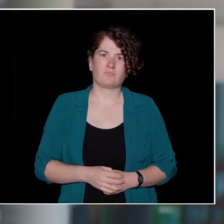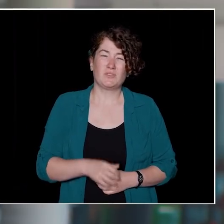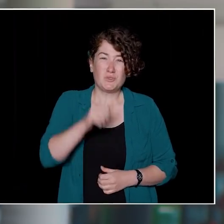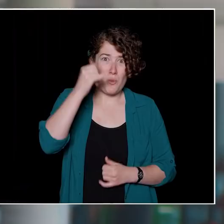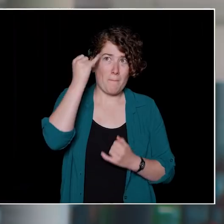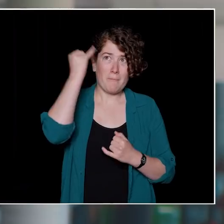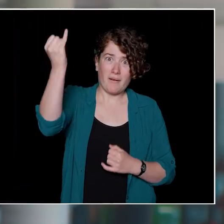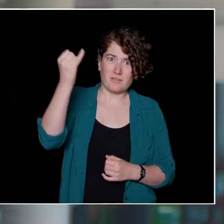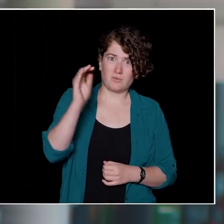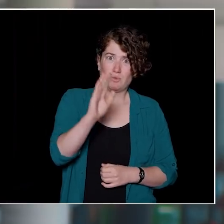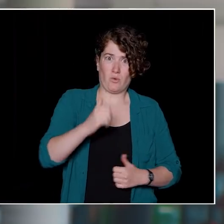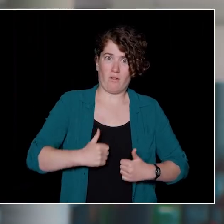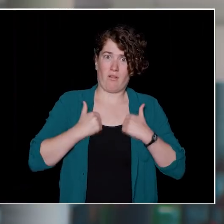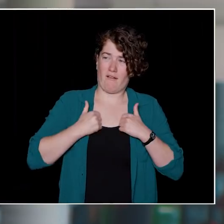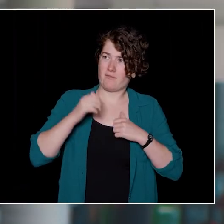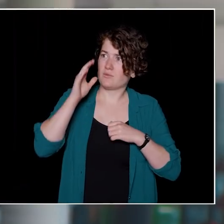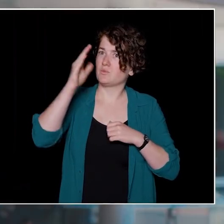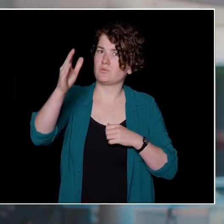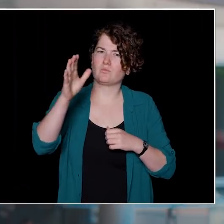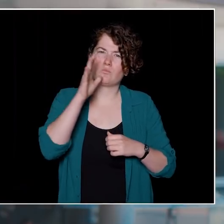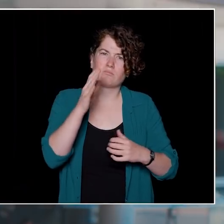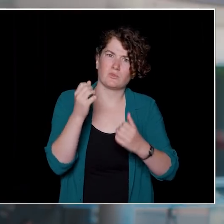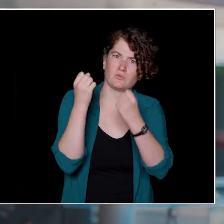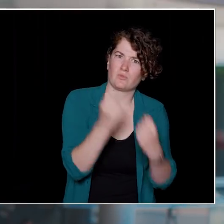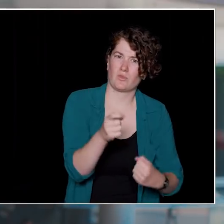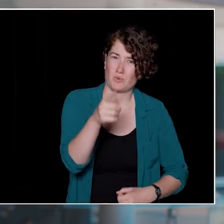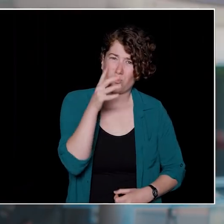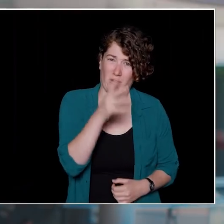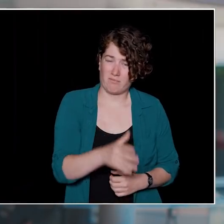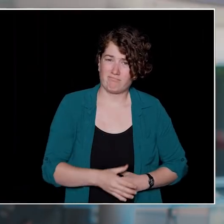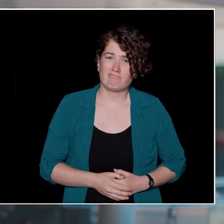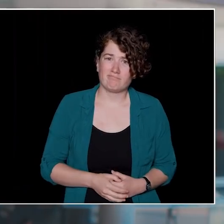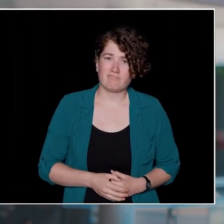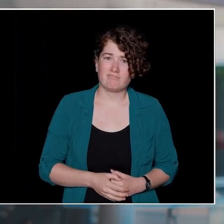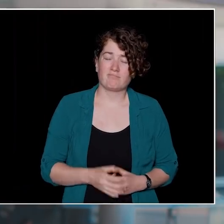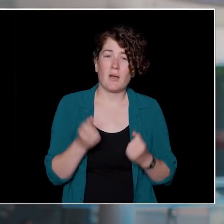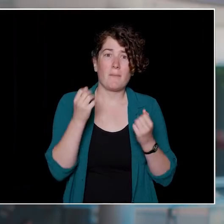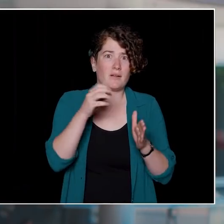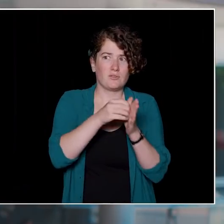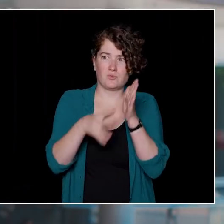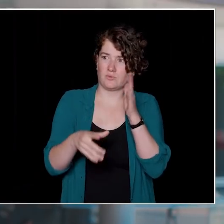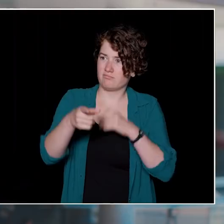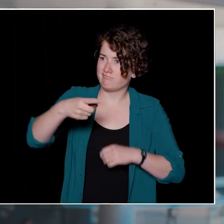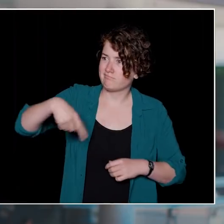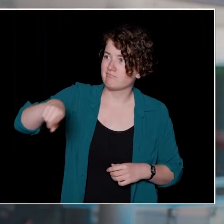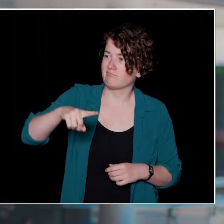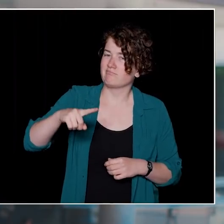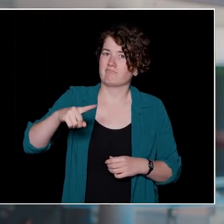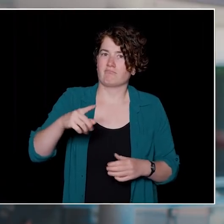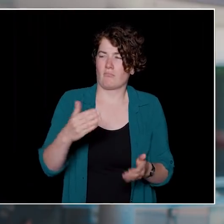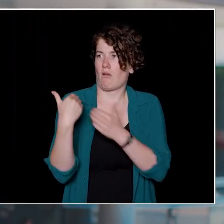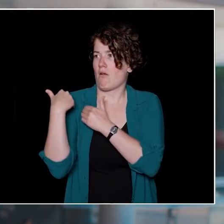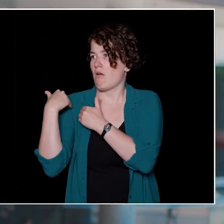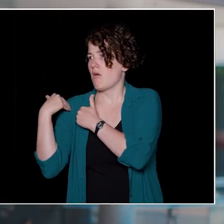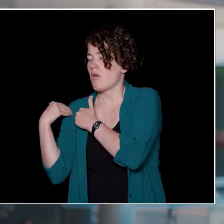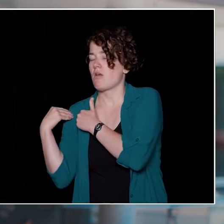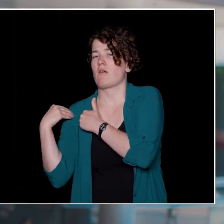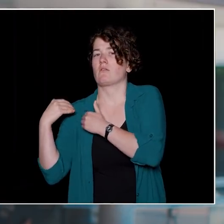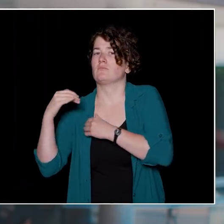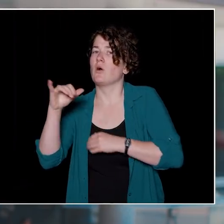you will carry with you for the rest of your lives. It is also important for us all to recognize that there are many students who face challenges that are unjustly burdened on them